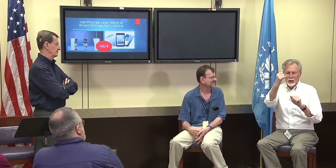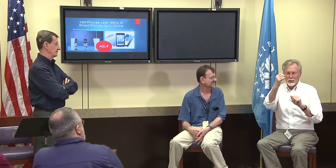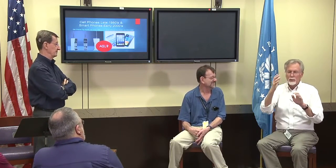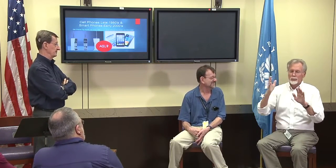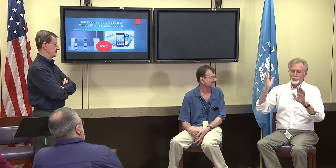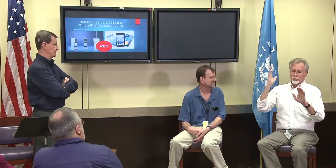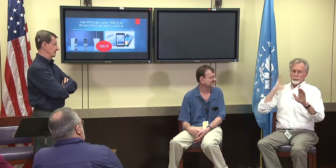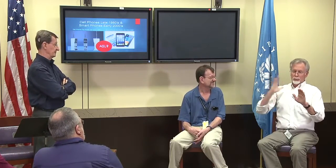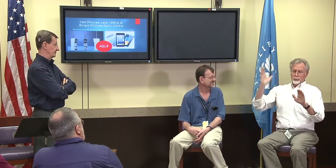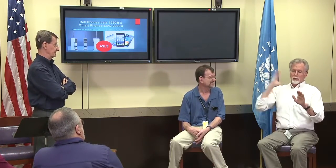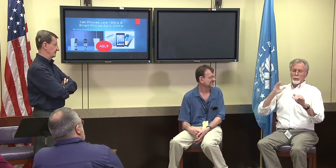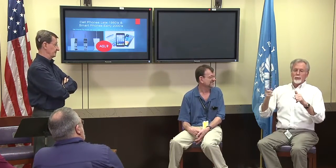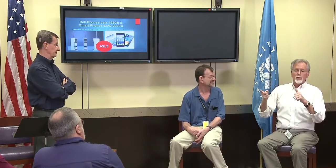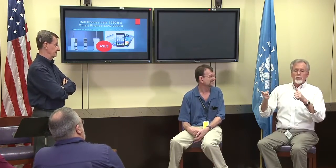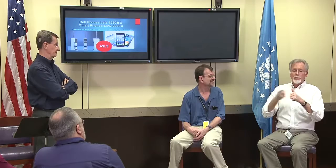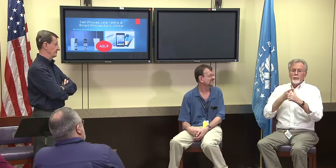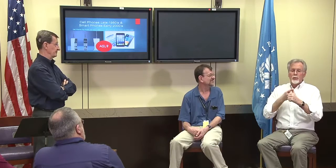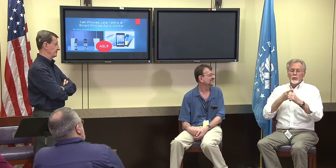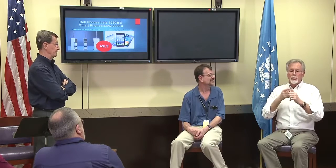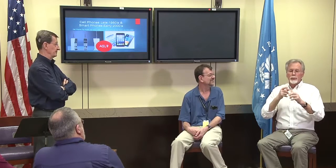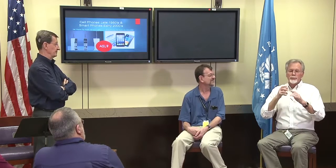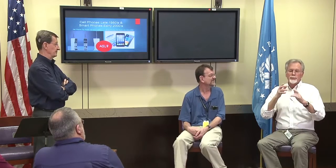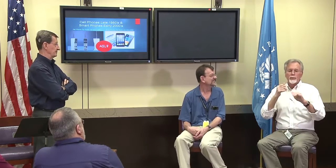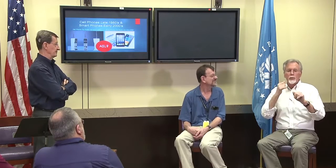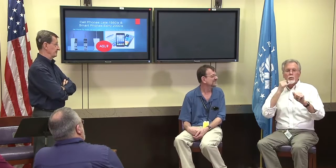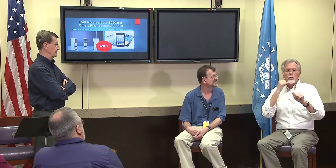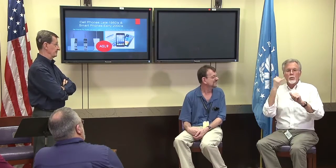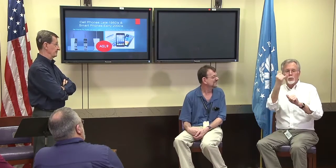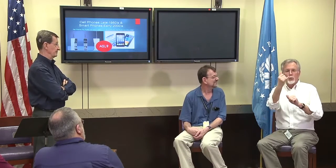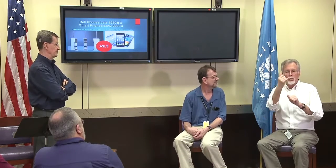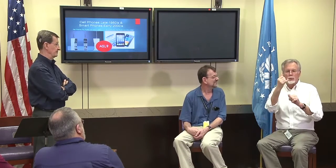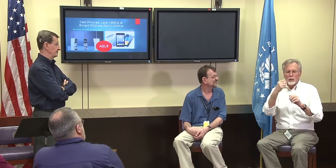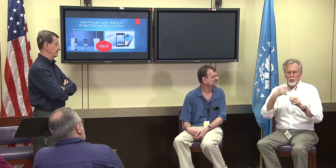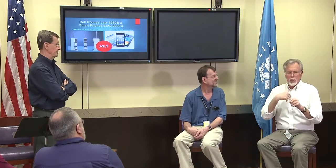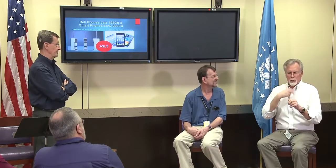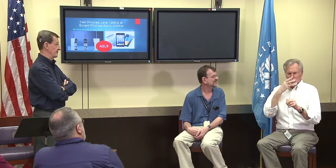Sure, I know in the past if I was making calls, first,